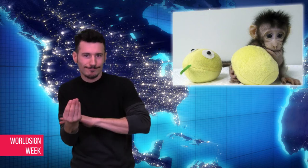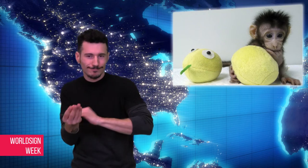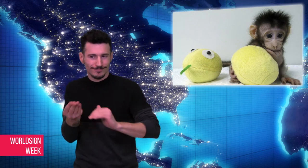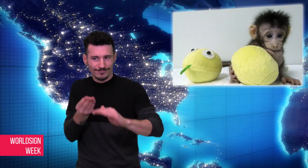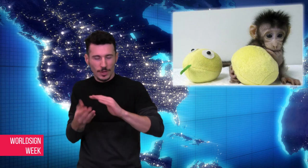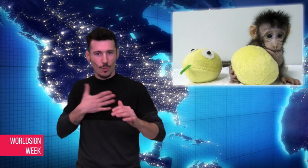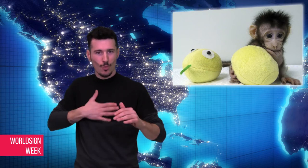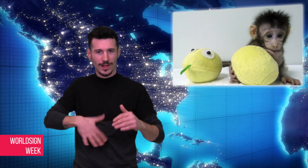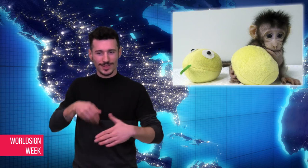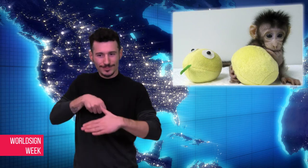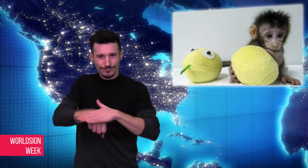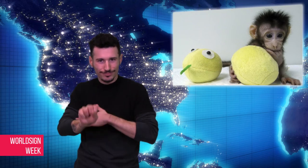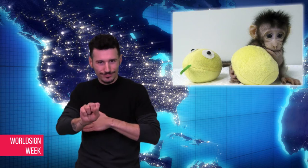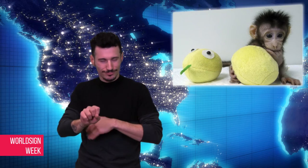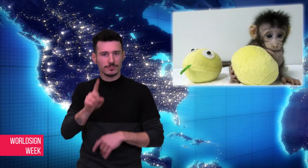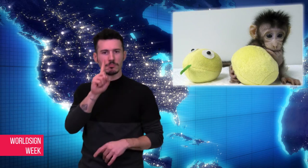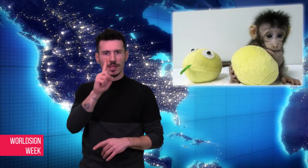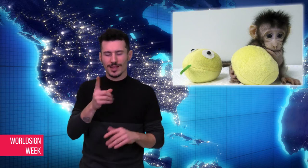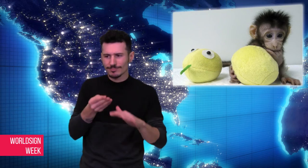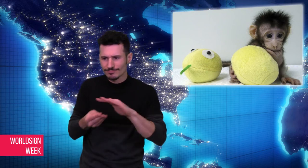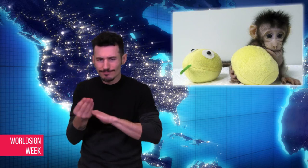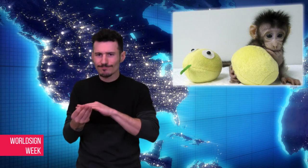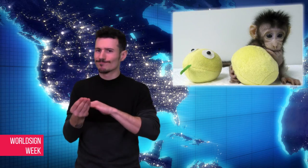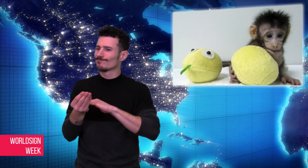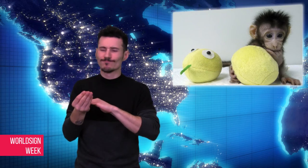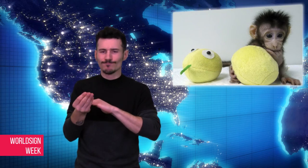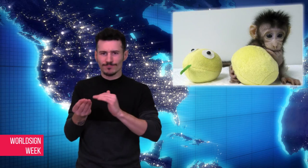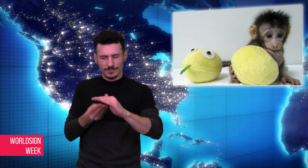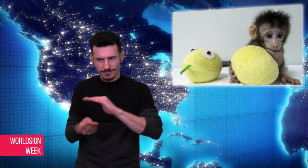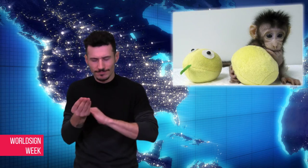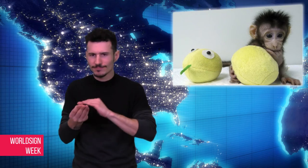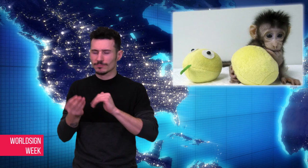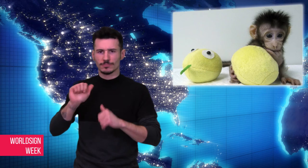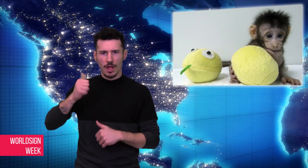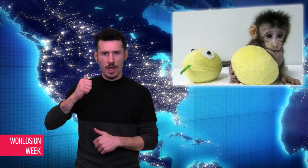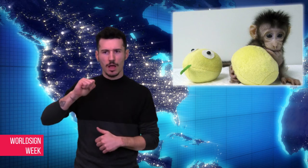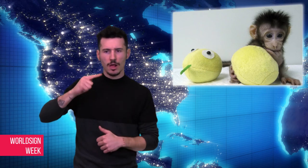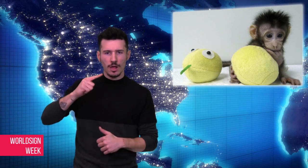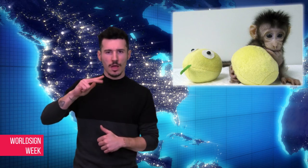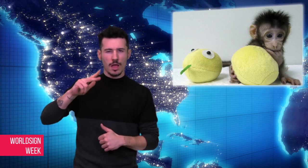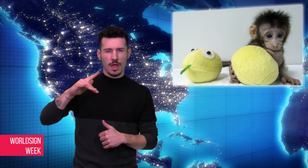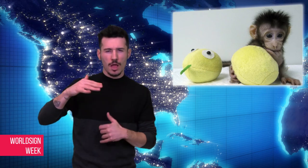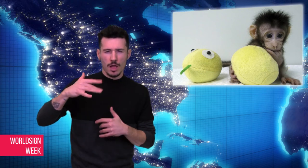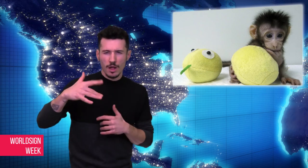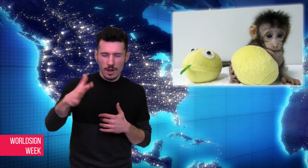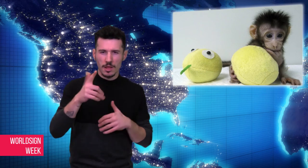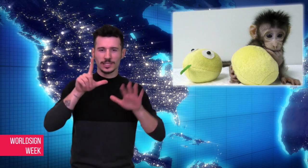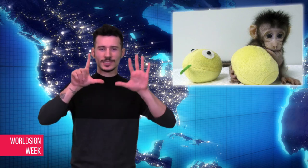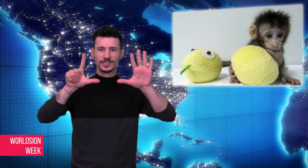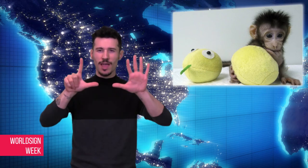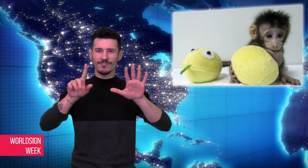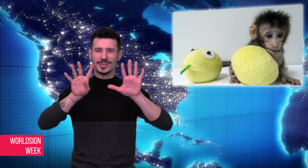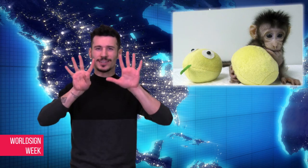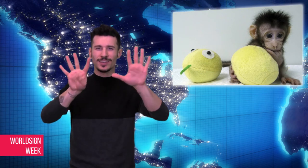in the female monkeys to give birth. The international scientific community